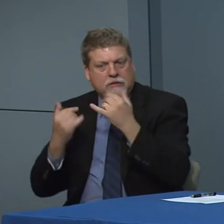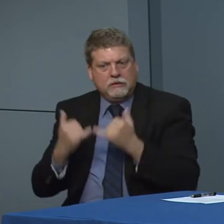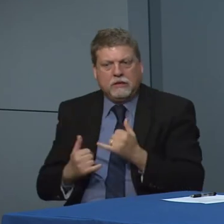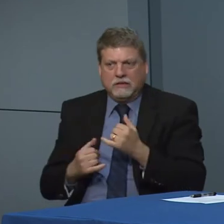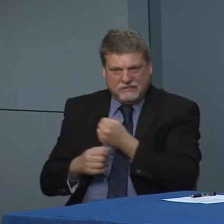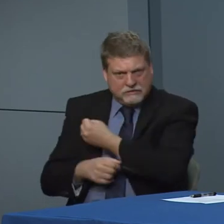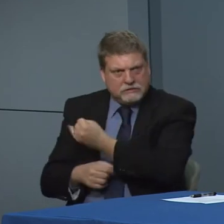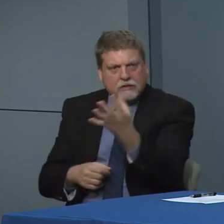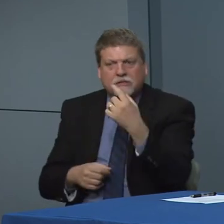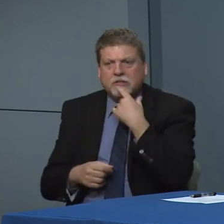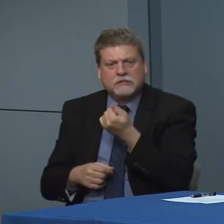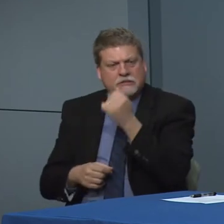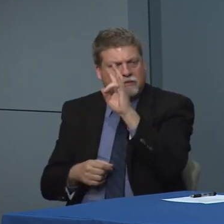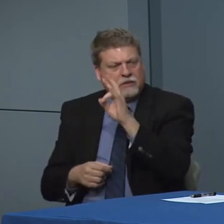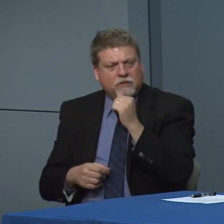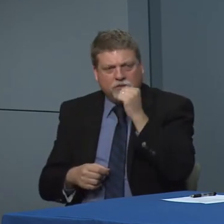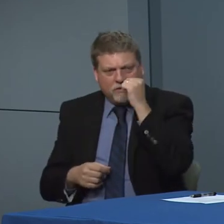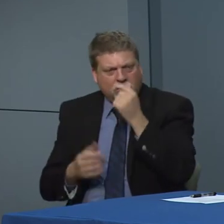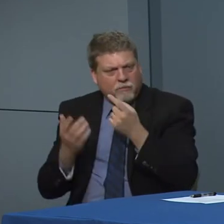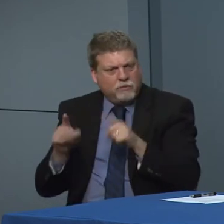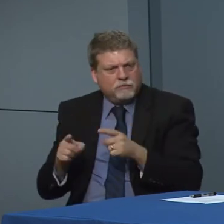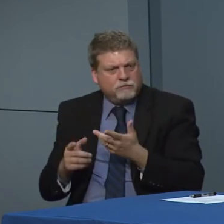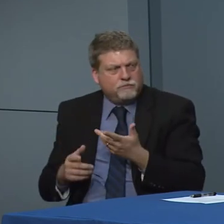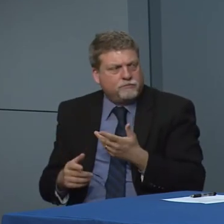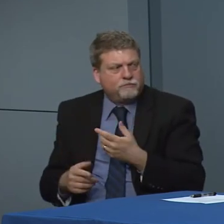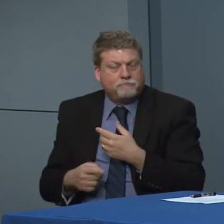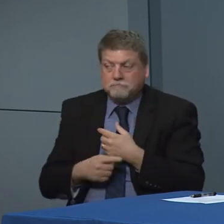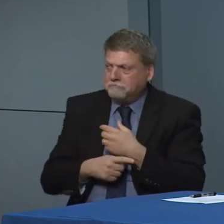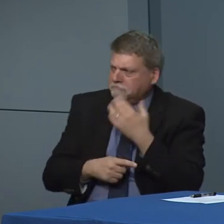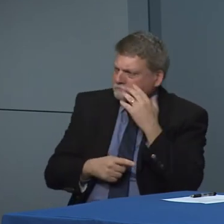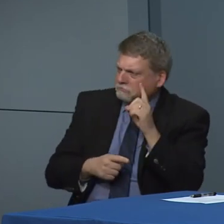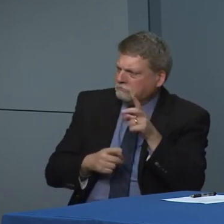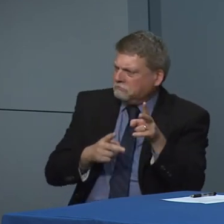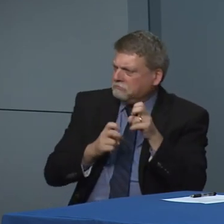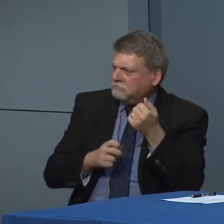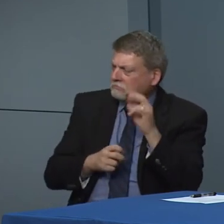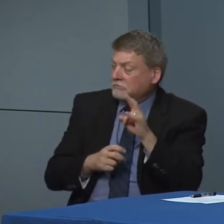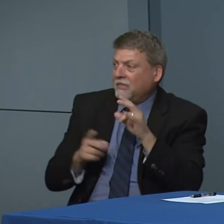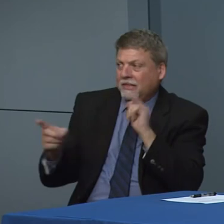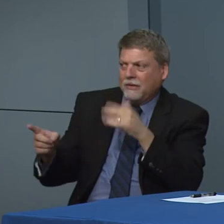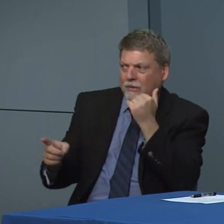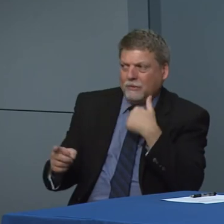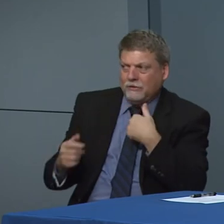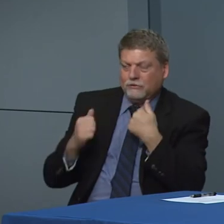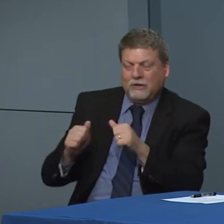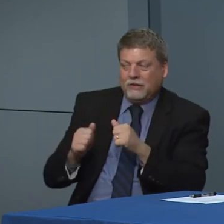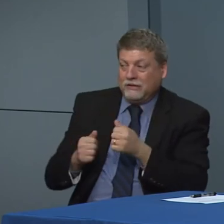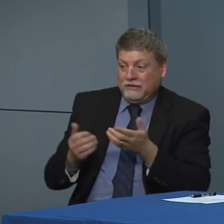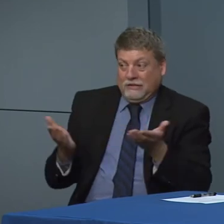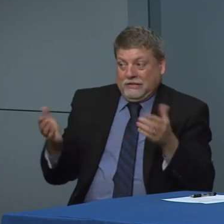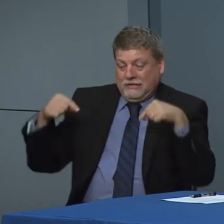wrong. I'm a number of media outlets headed 17 yesterday. I don't know where they got 17 from so that's why we're